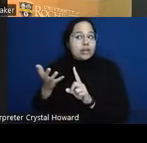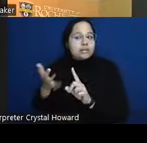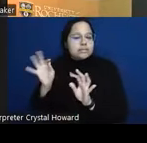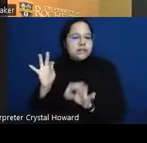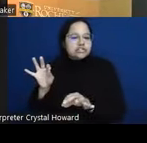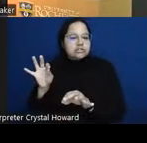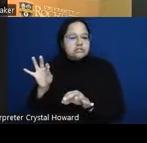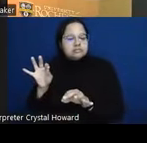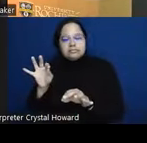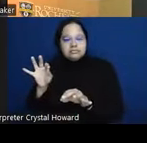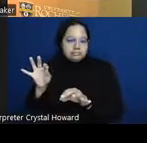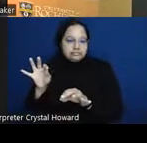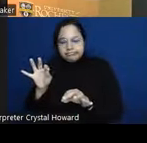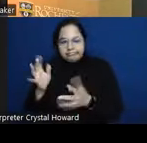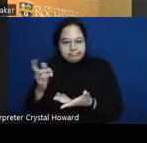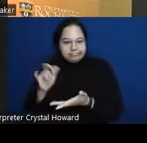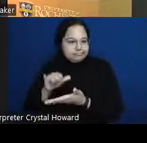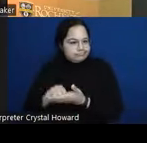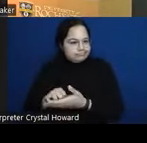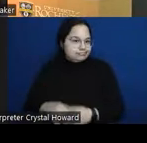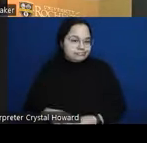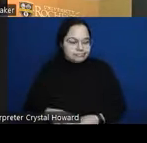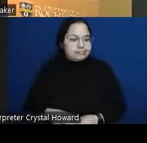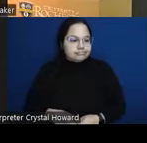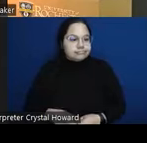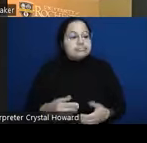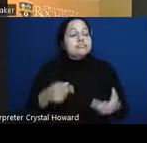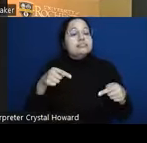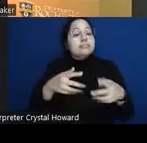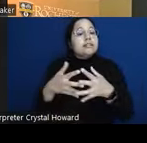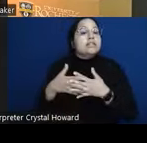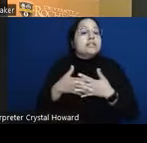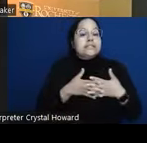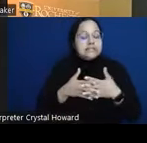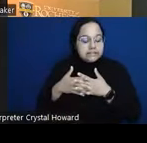the United States the base rates for suicide are markedly different across groups and it depends on